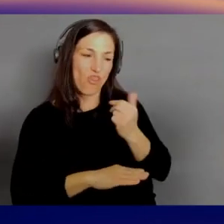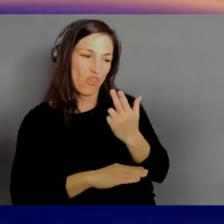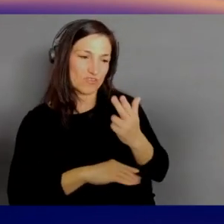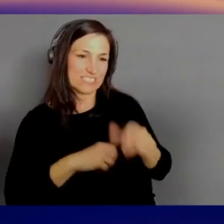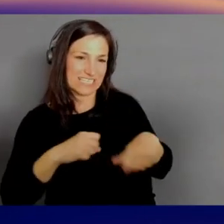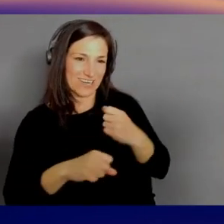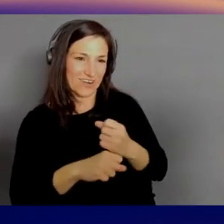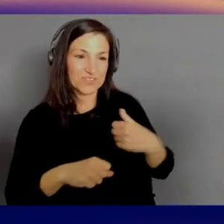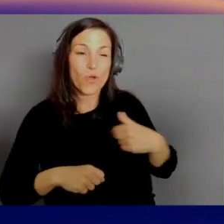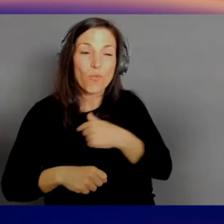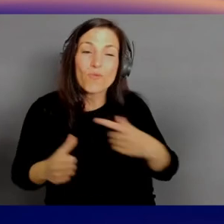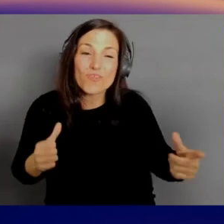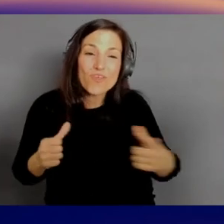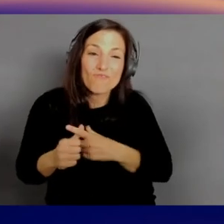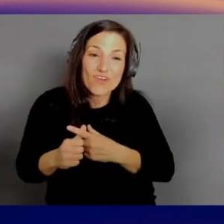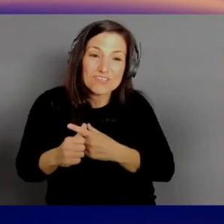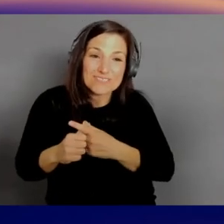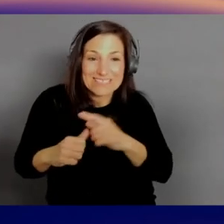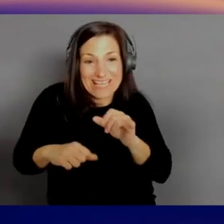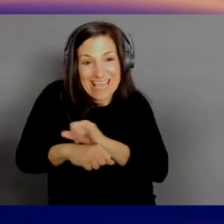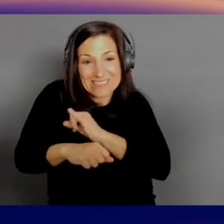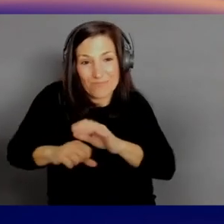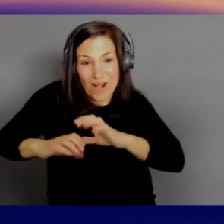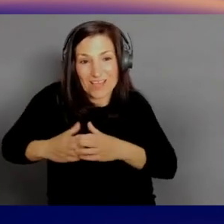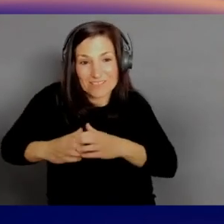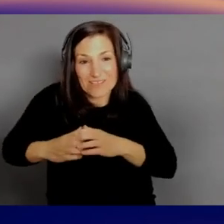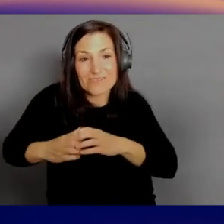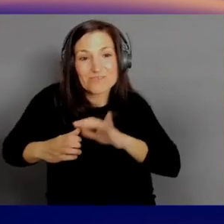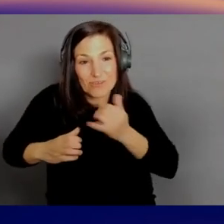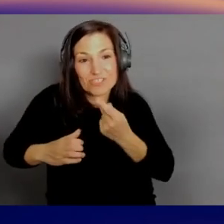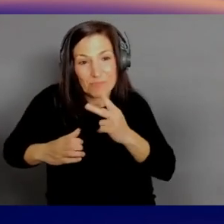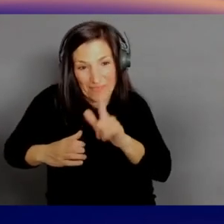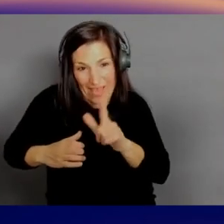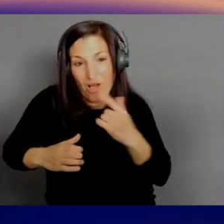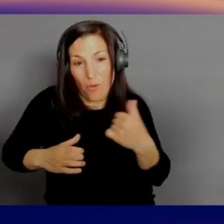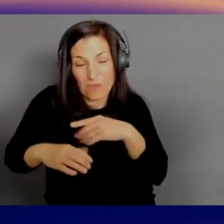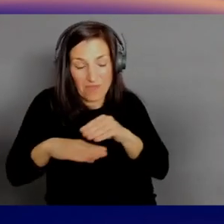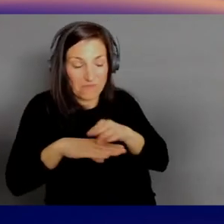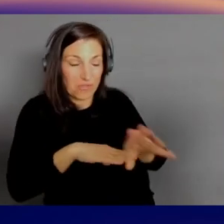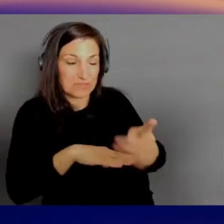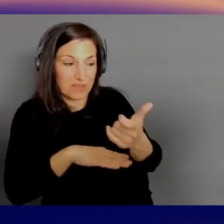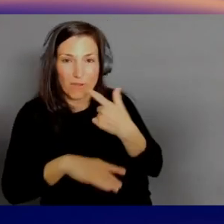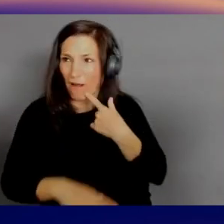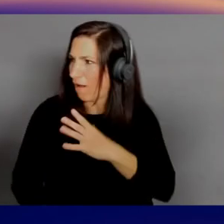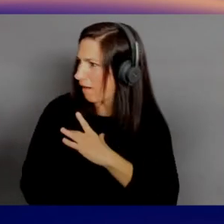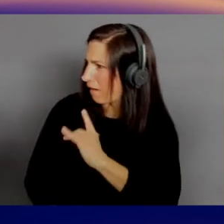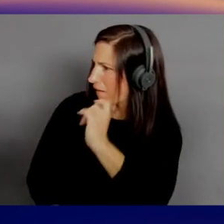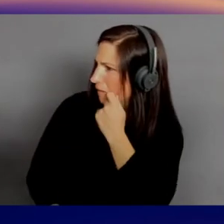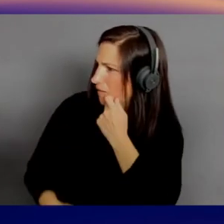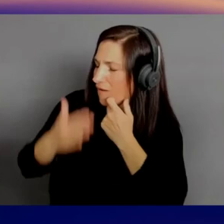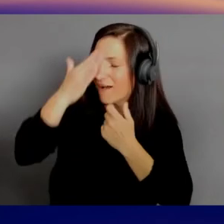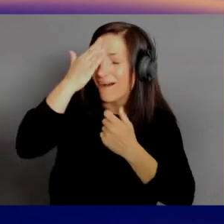So JPL had a little bit of influence, it was nice. That's pretty cool, right Steve? Ah, yes. - The other one is low-code. Yeah.